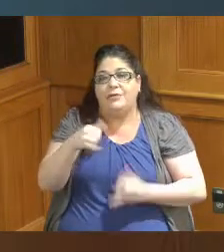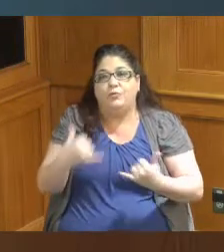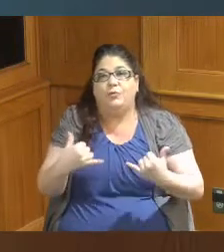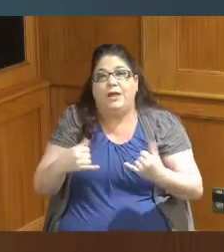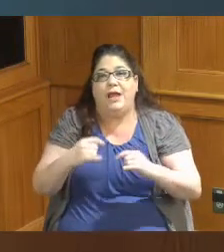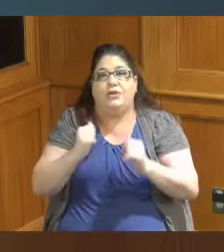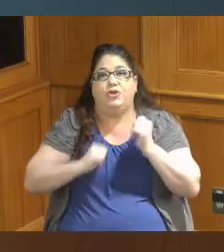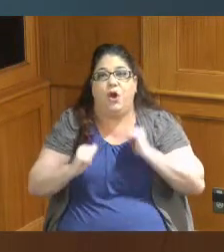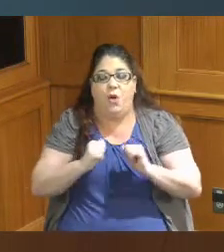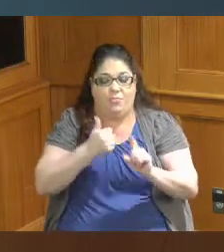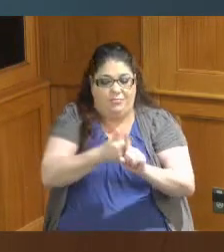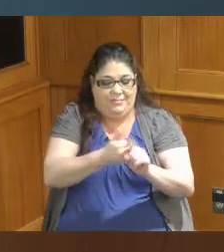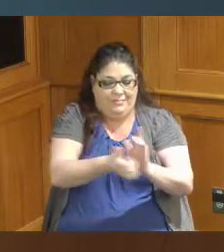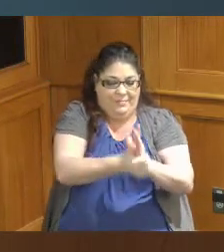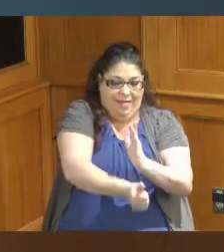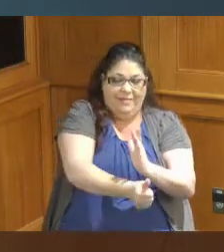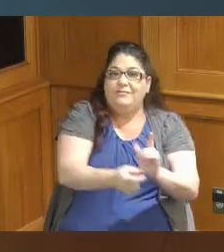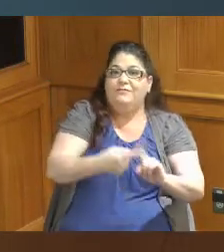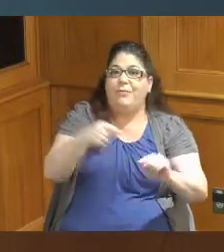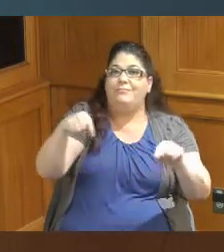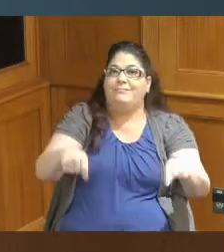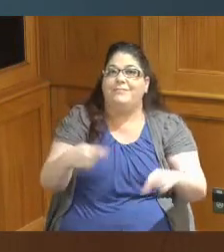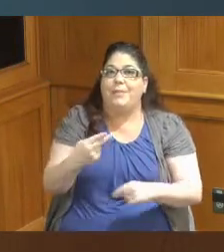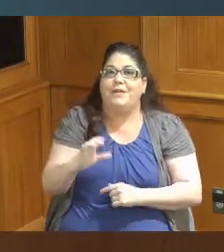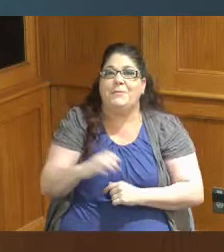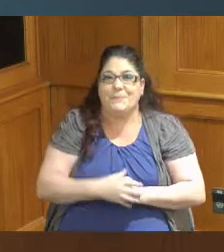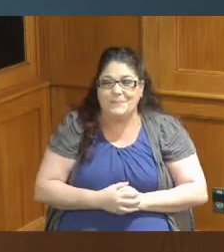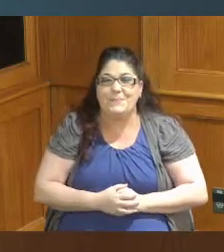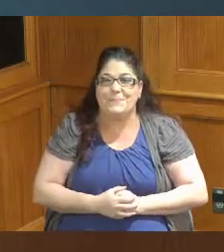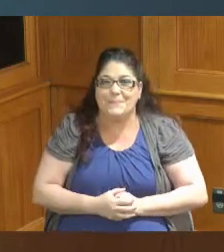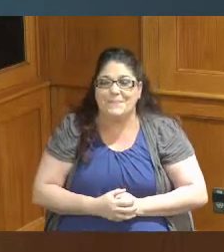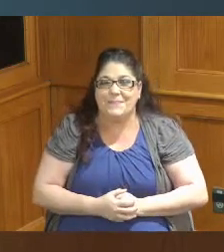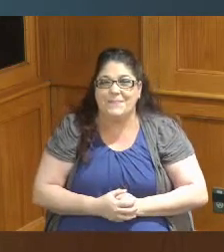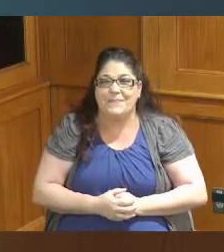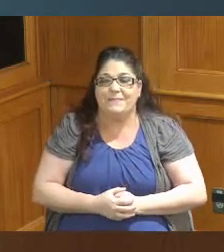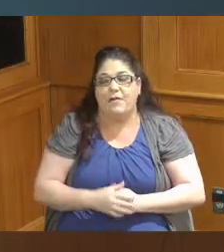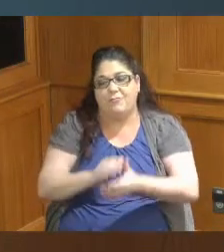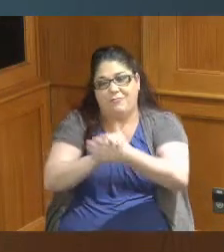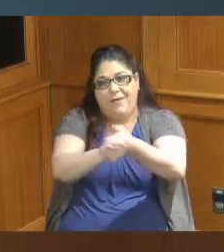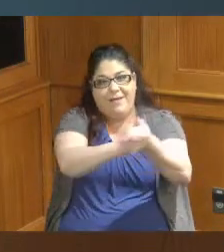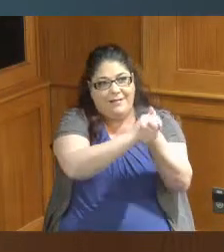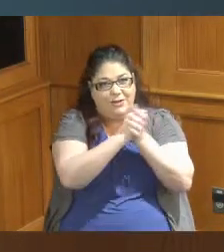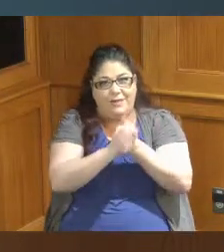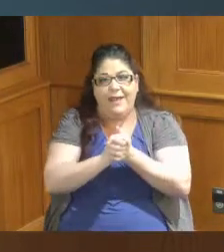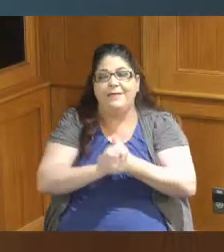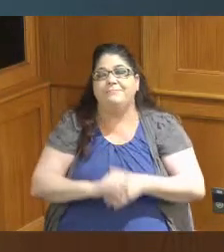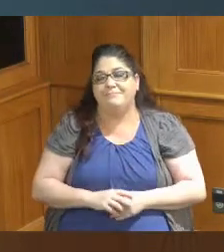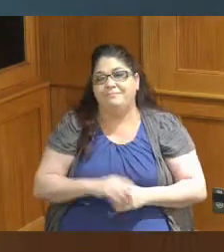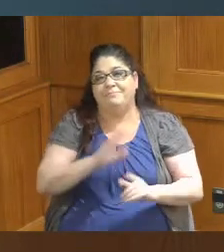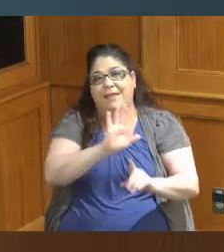talent coming right here from Hamilton County so just wanted to congratulate him and all that he